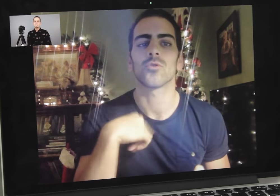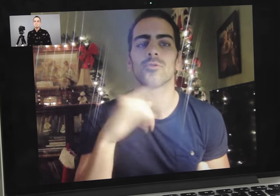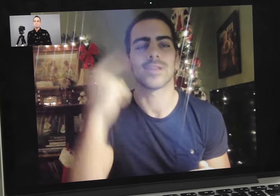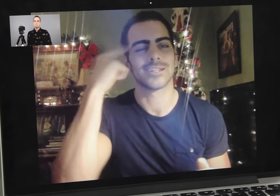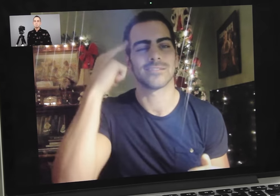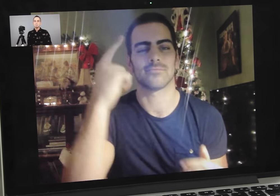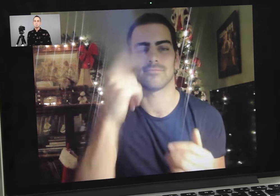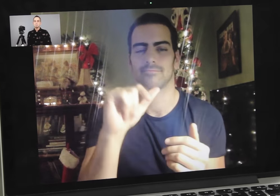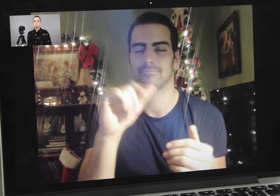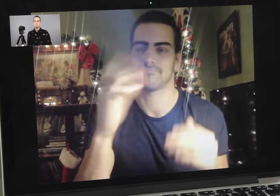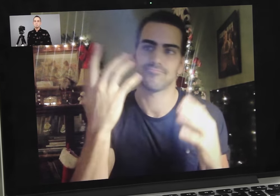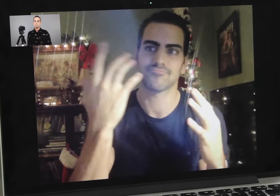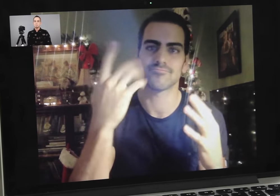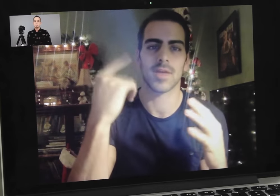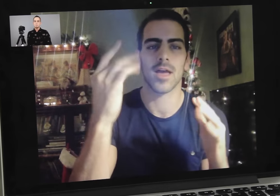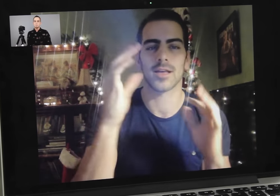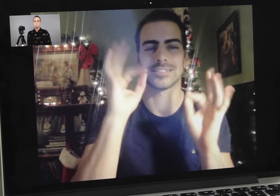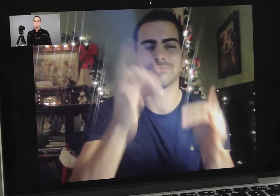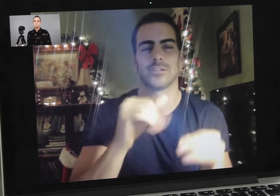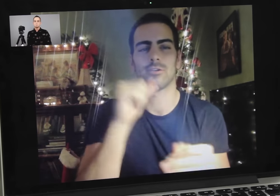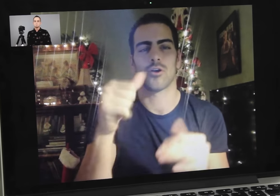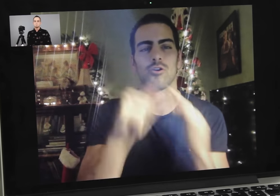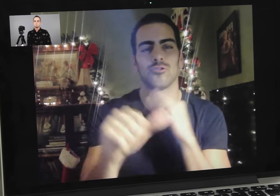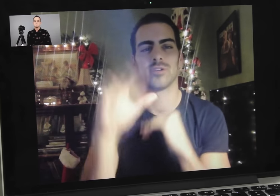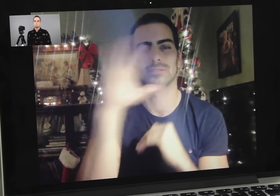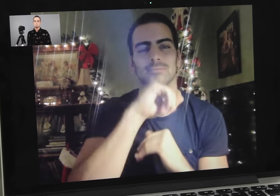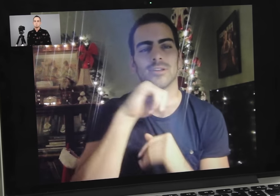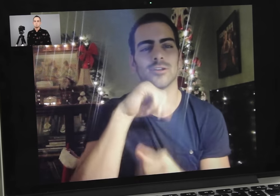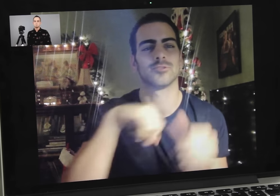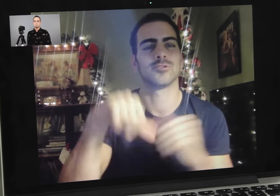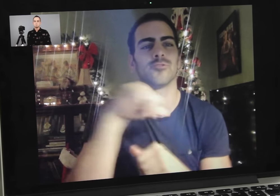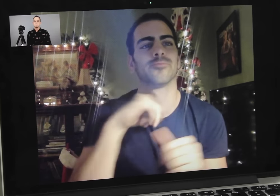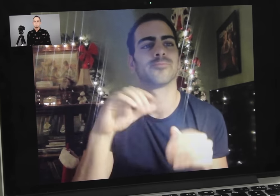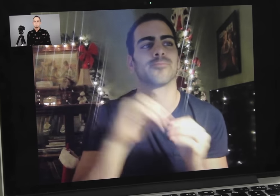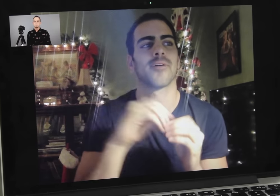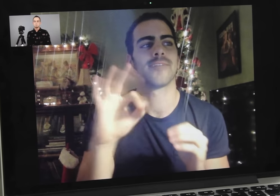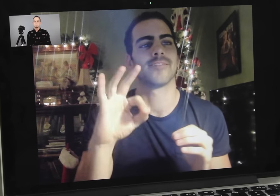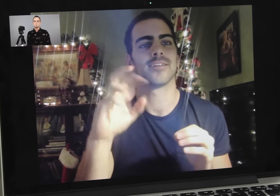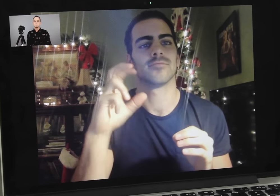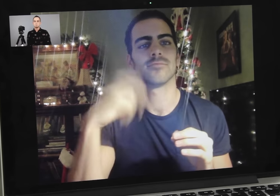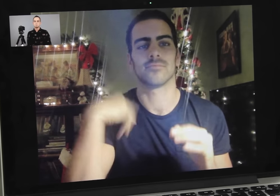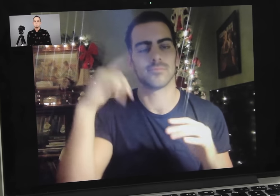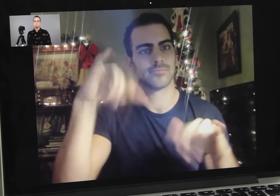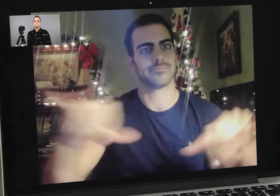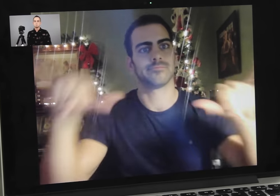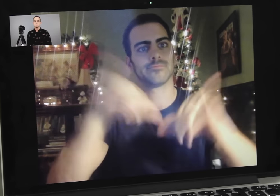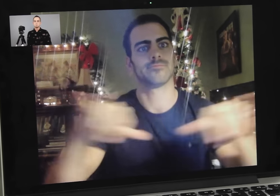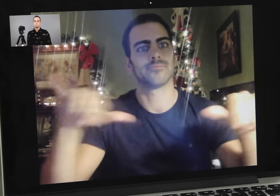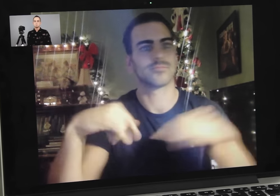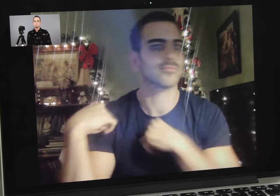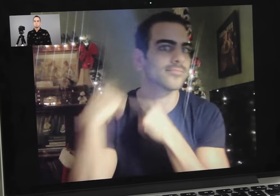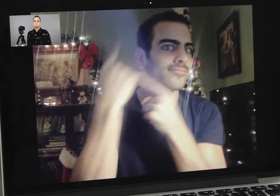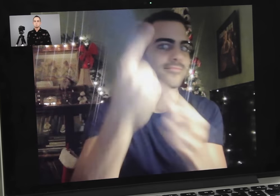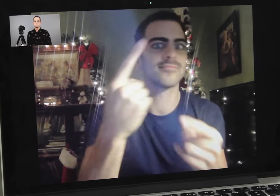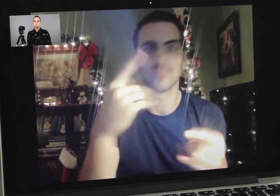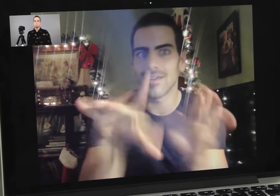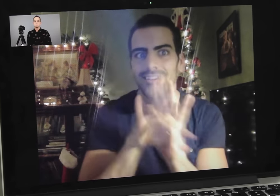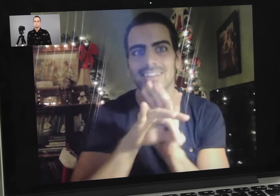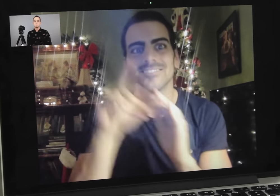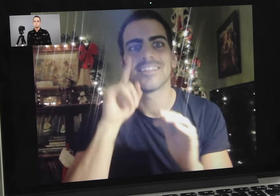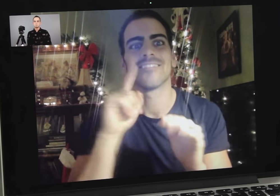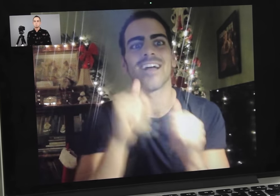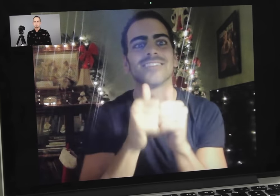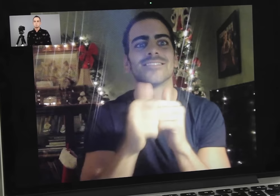Nyle: I don’t think we underestimate each other, it's more that we are so used to Deaf contestants,